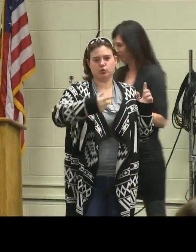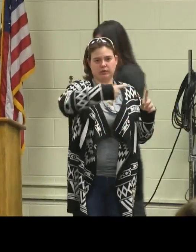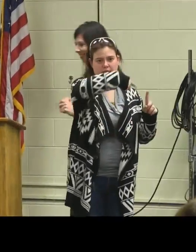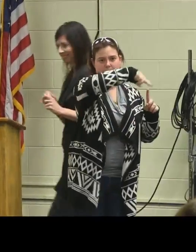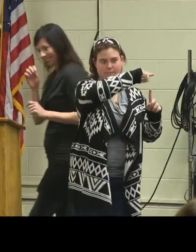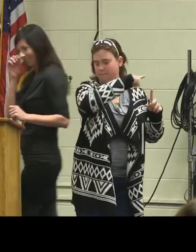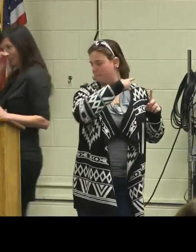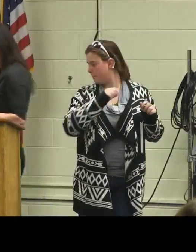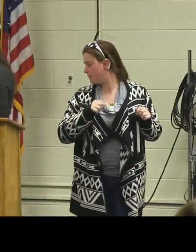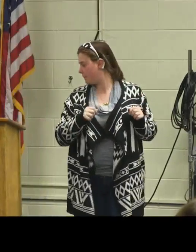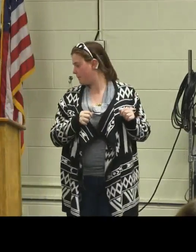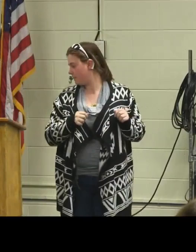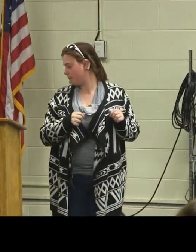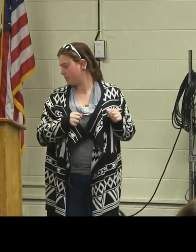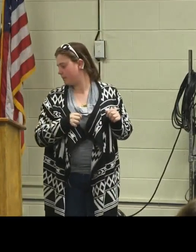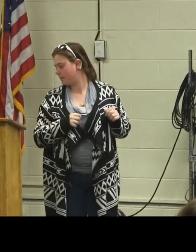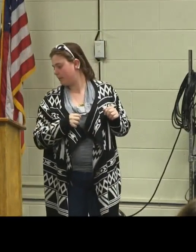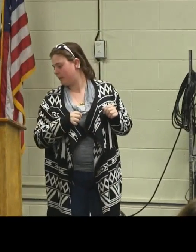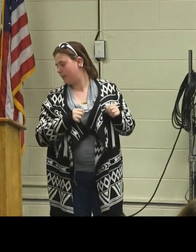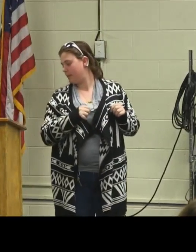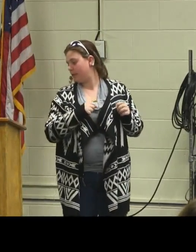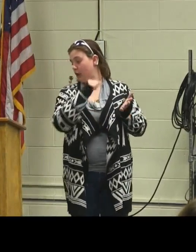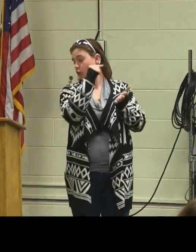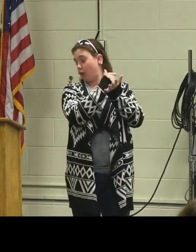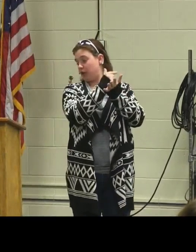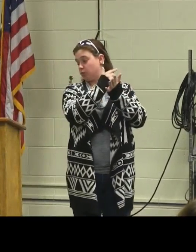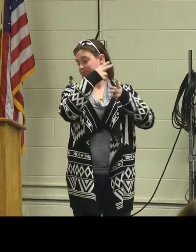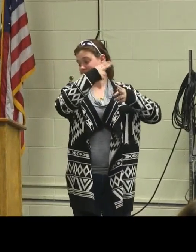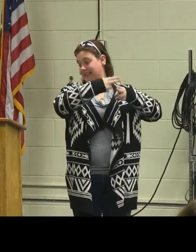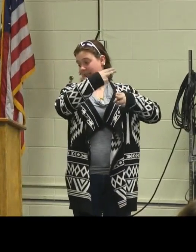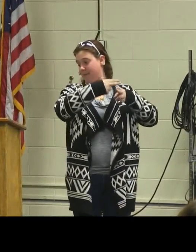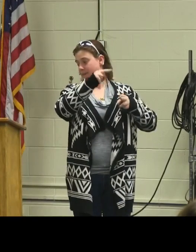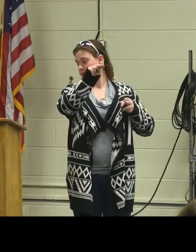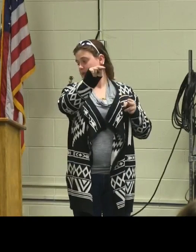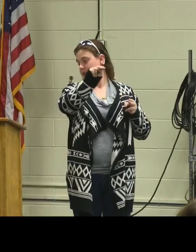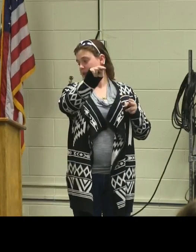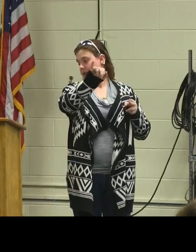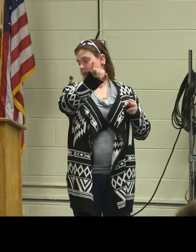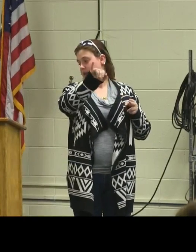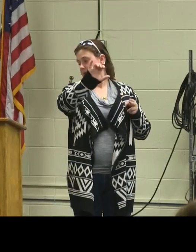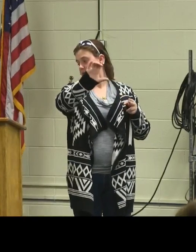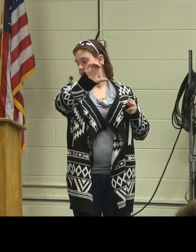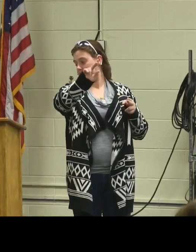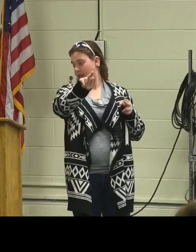and I'd like to introduce them.